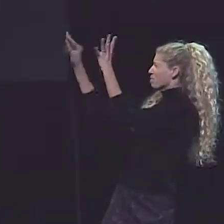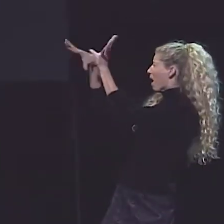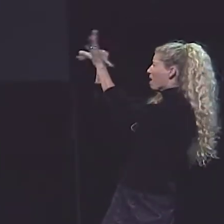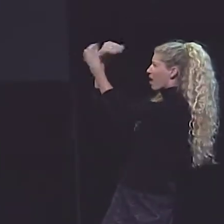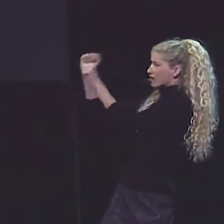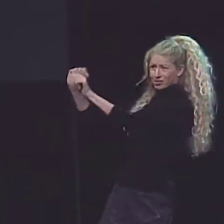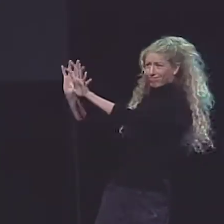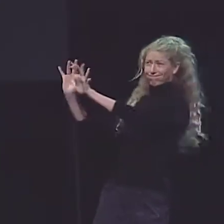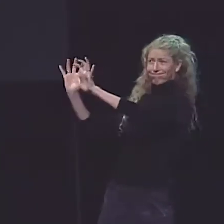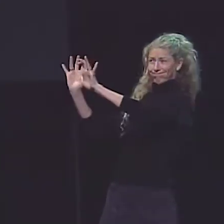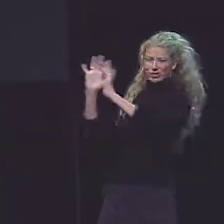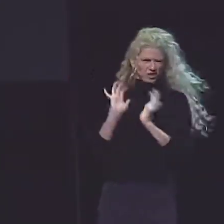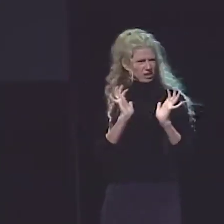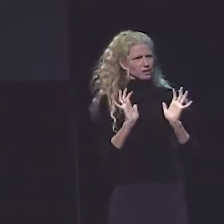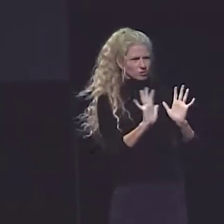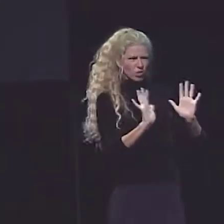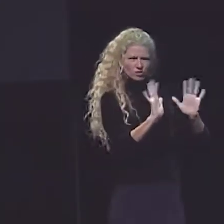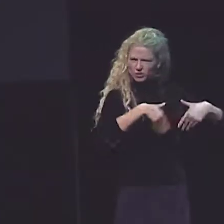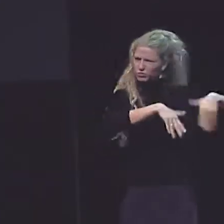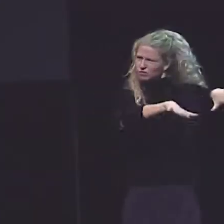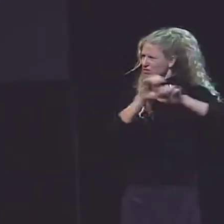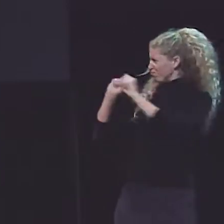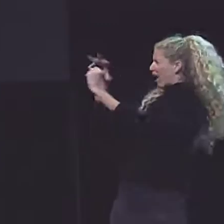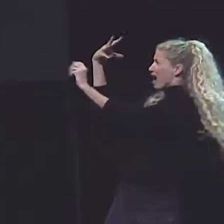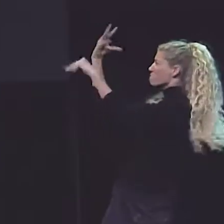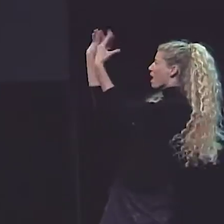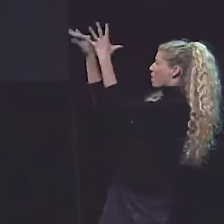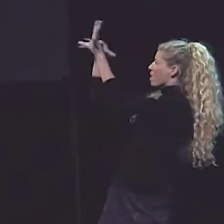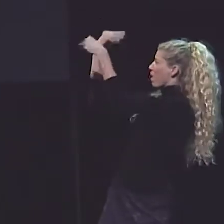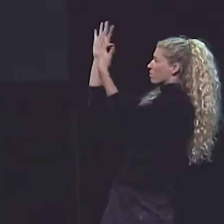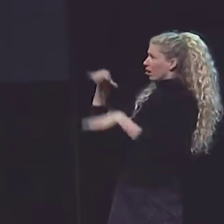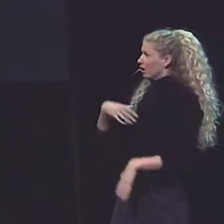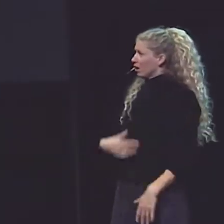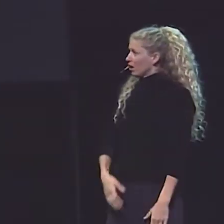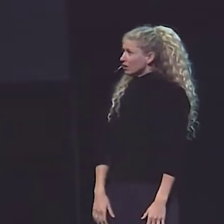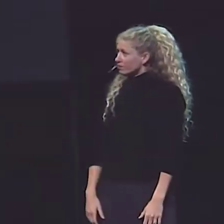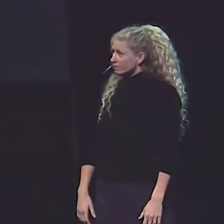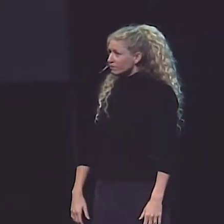ALL OF THE LIGHTS WERE STILL FLASHING